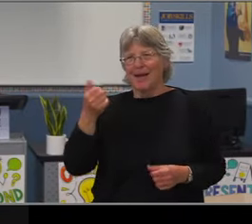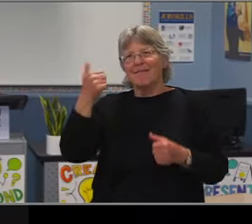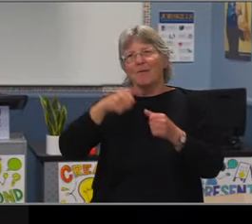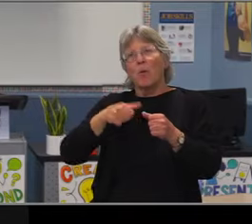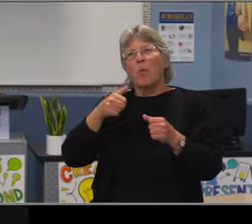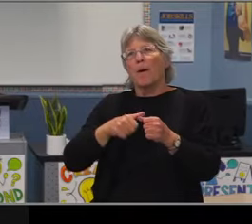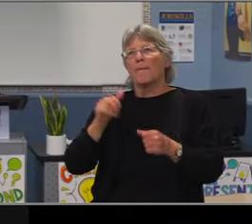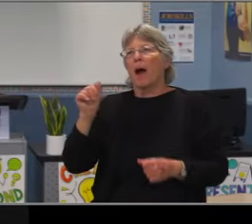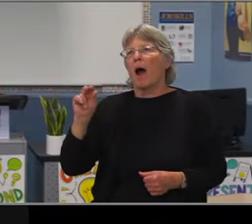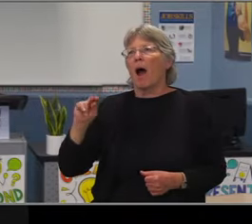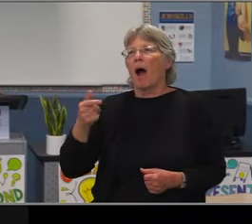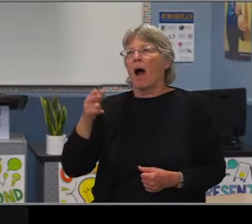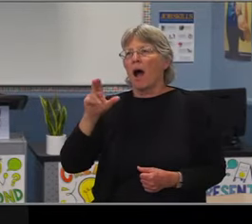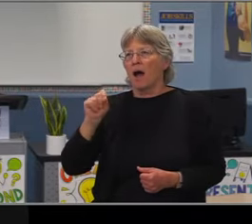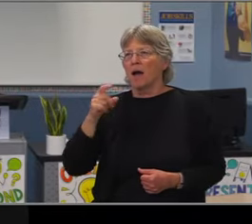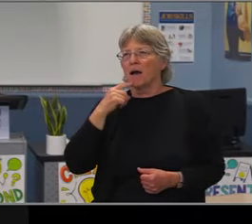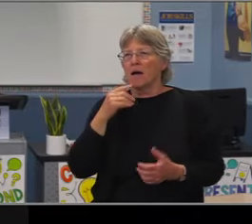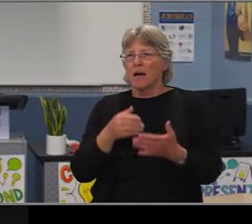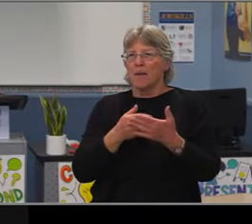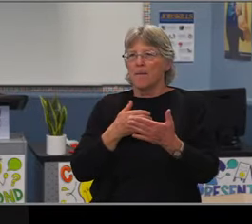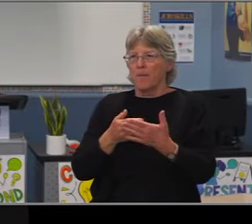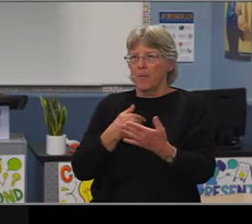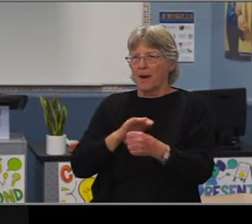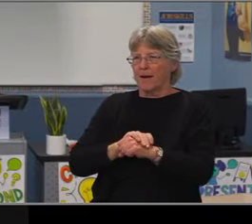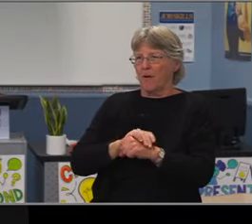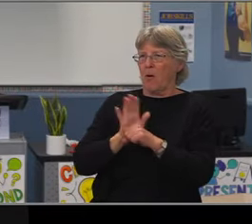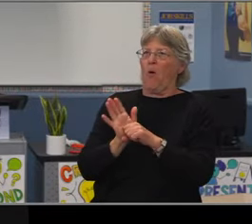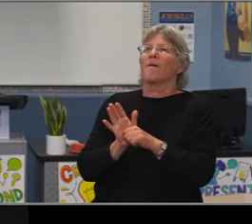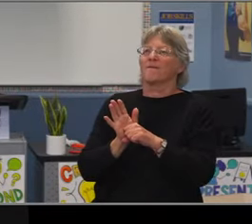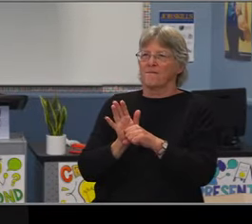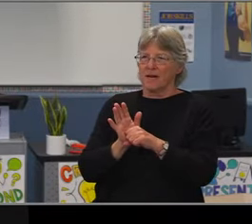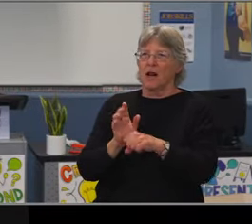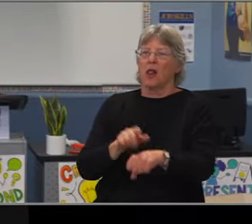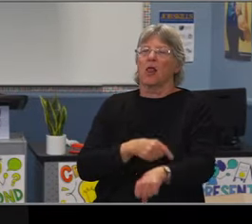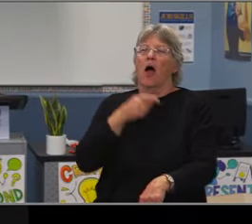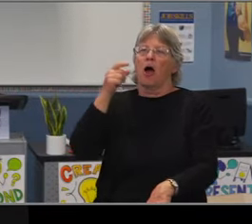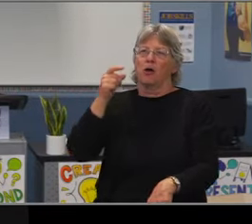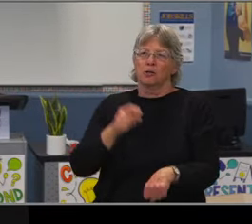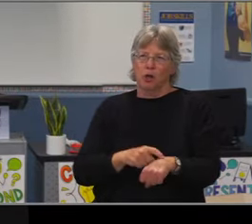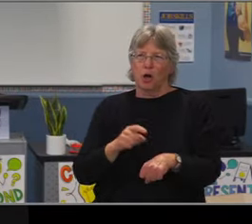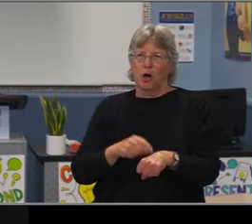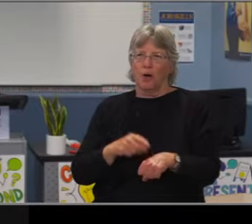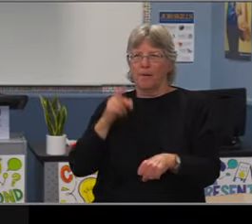the enrollment special Ed, similar to their enrollment in the district. So they're not overrepresented.